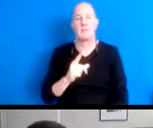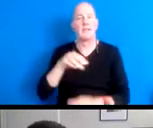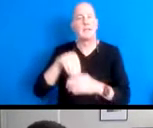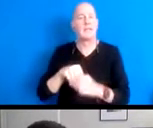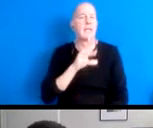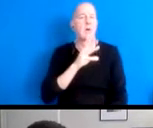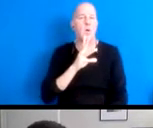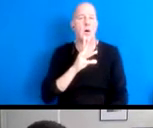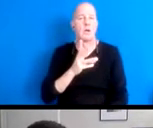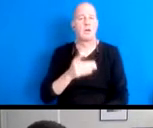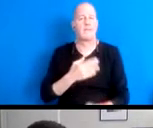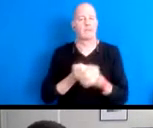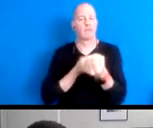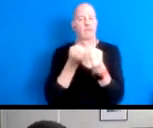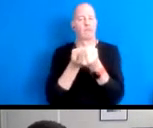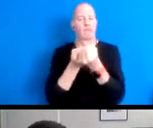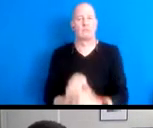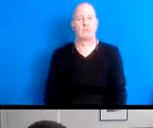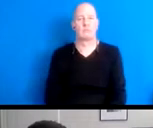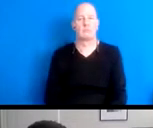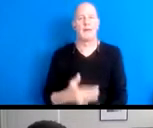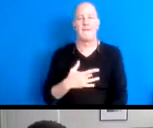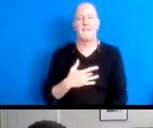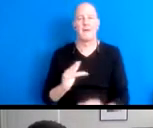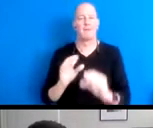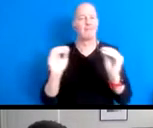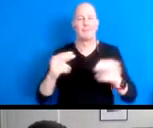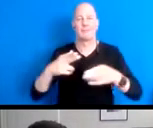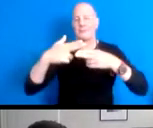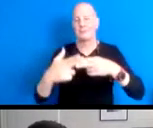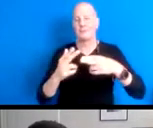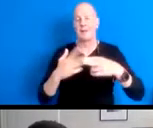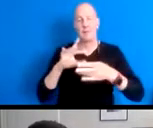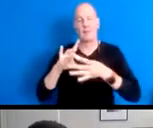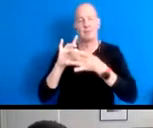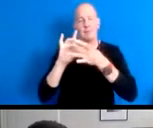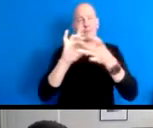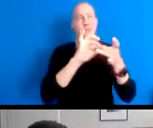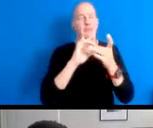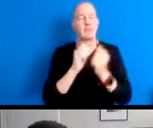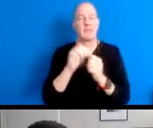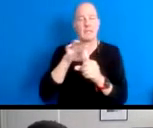15:38:55 This feeling of weightlessness helped me connect to spirit to my inner body, and